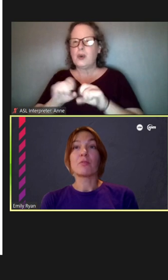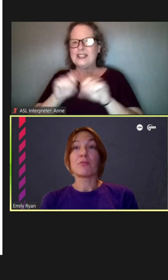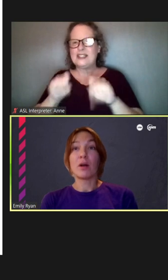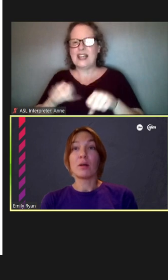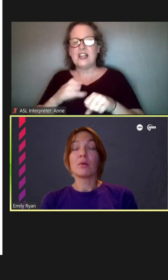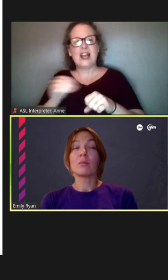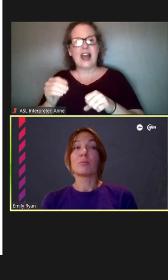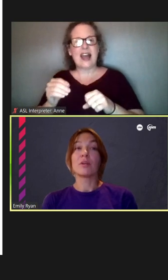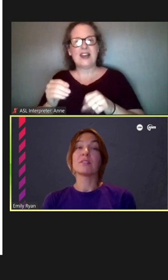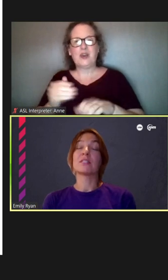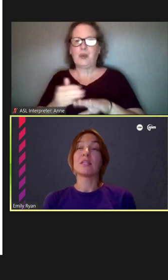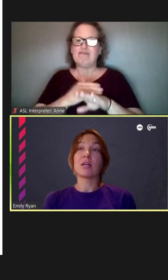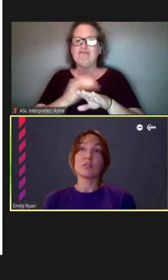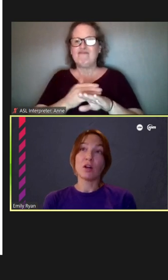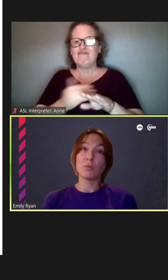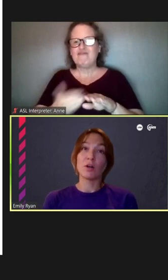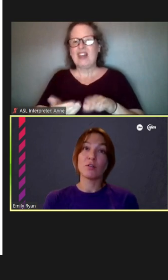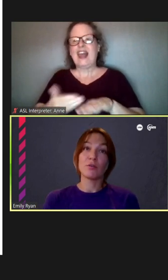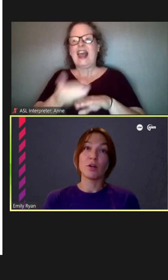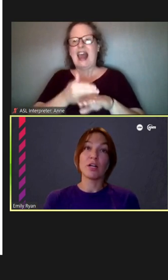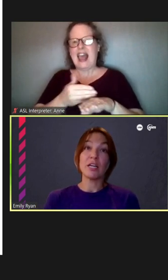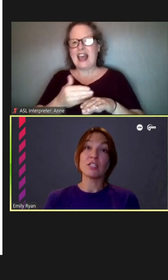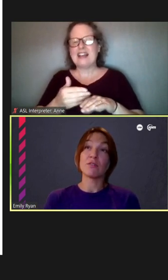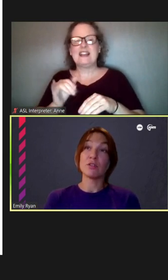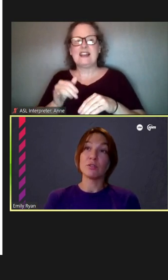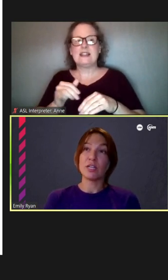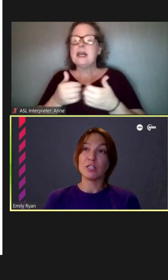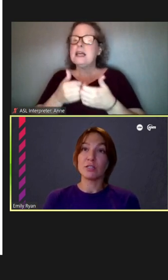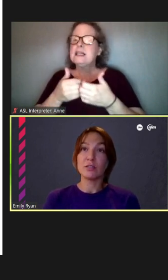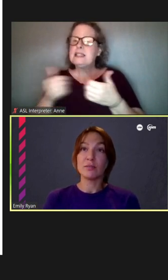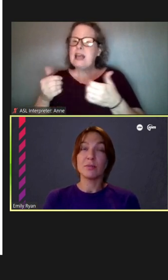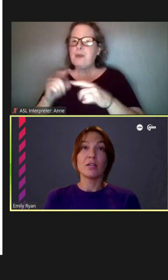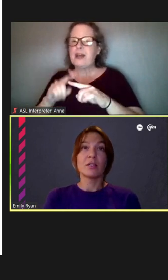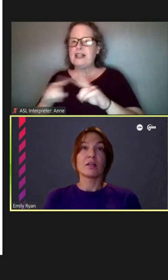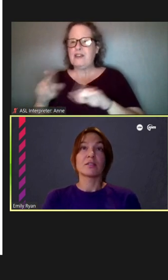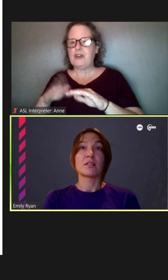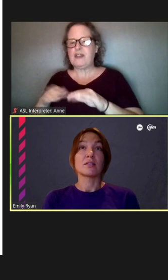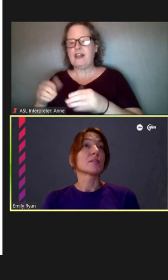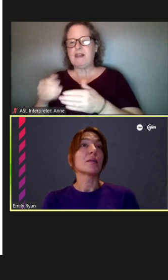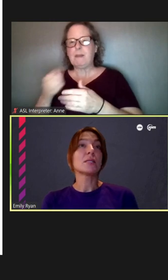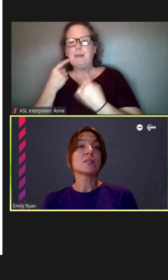separate from previously announced artwork for each of the new stations. Slide please.